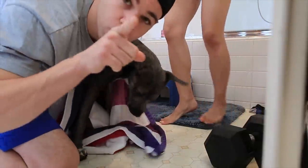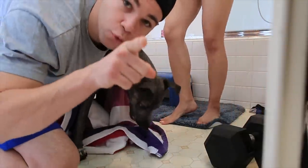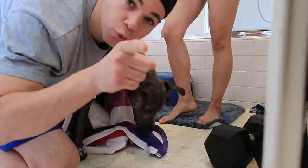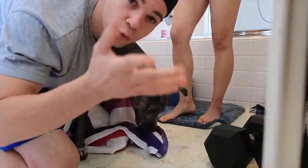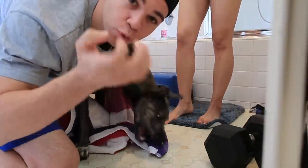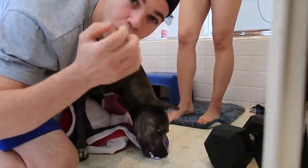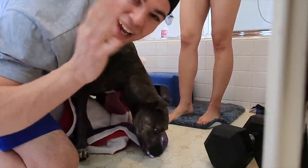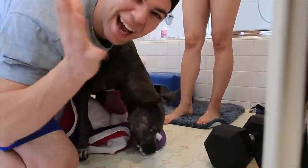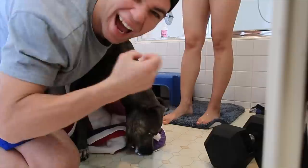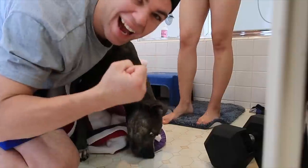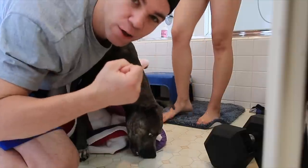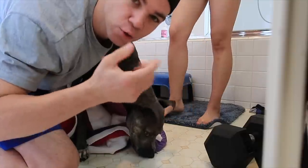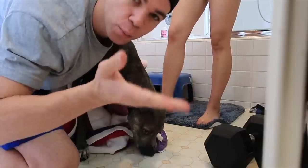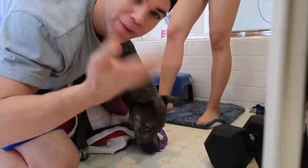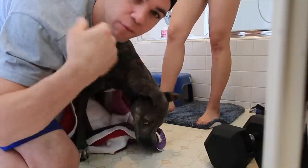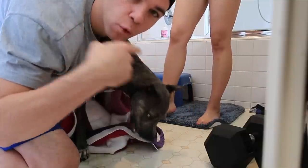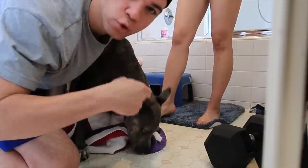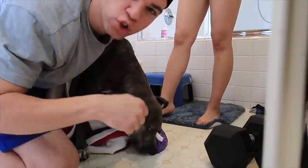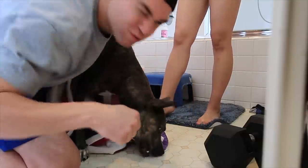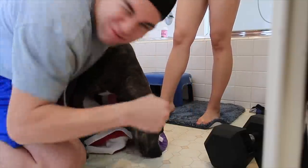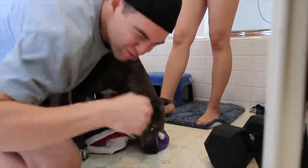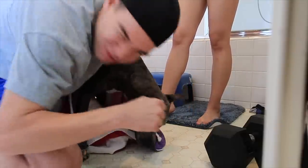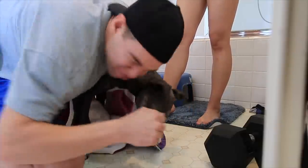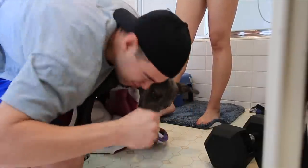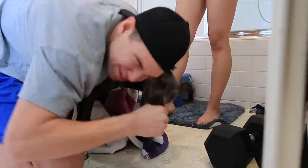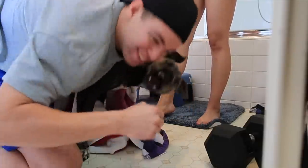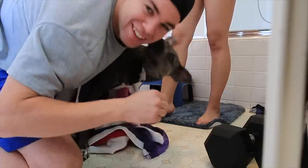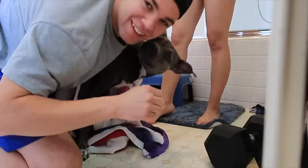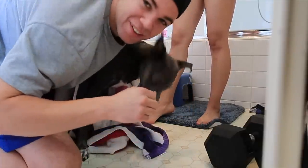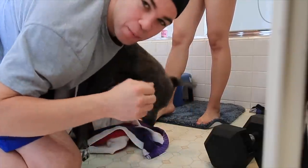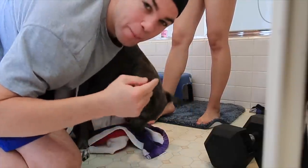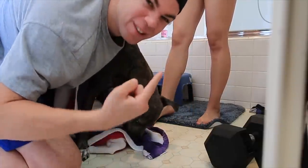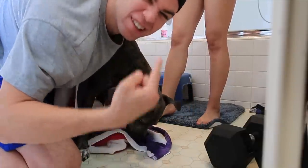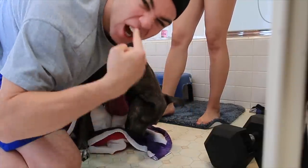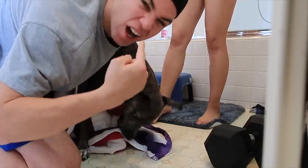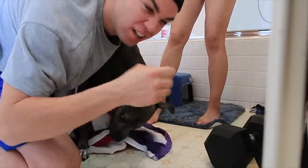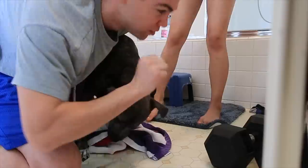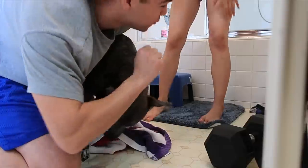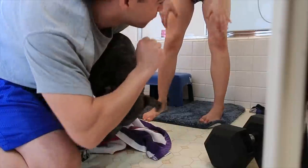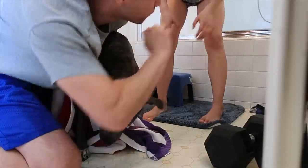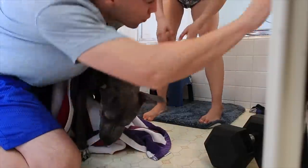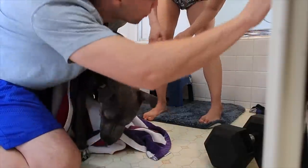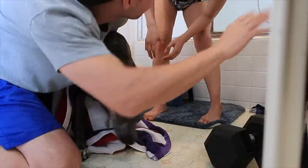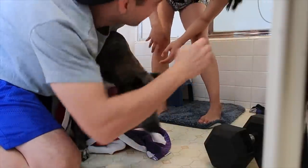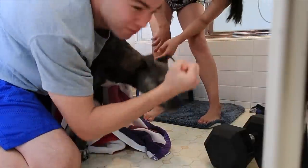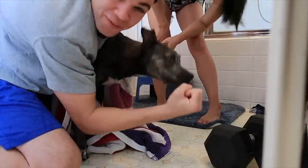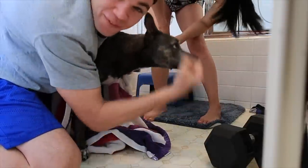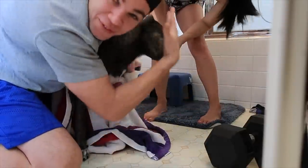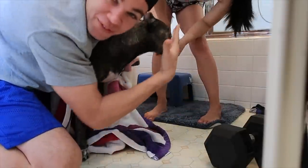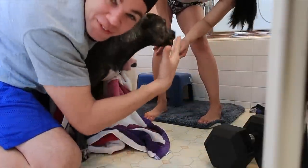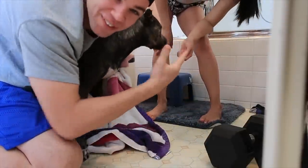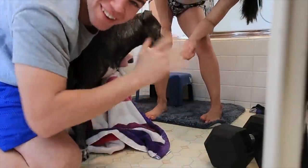You want to catch her before she shakes off That sucks! Water everywhere